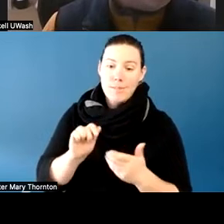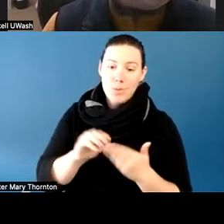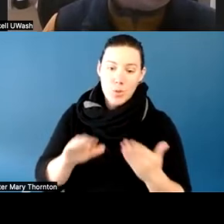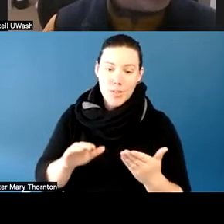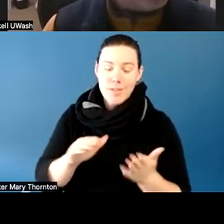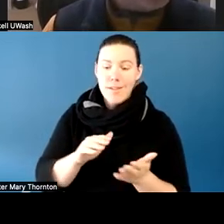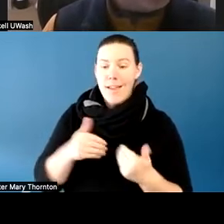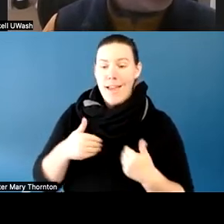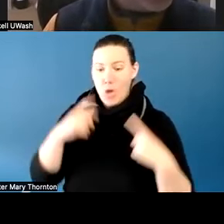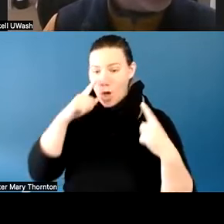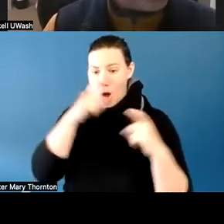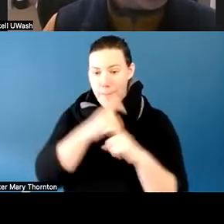but neurodiverse students just have